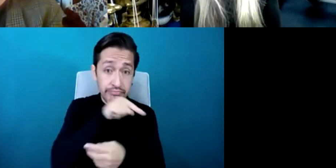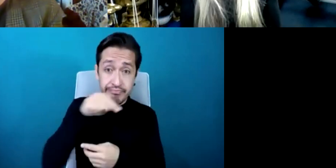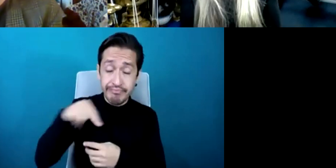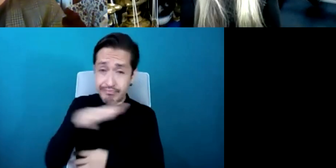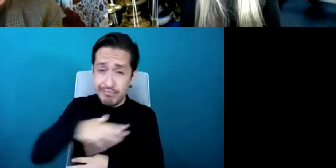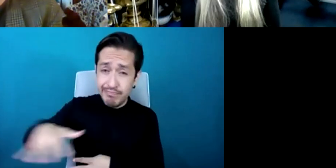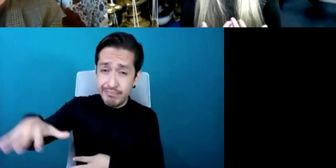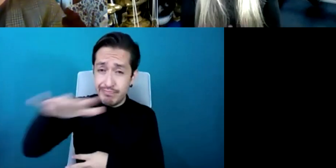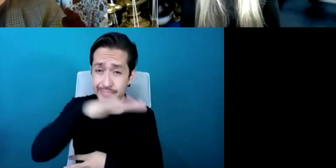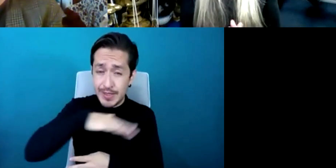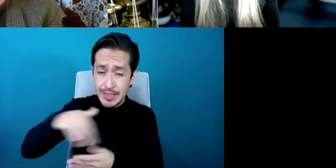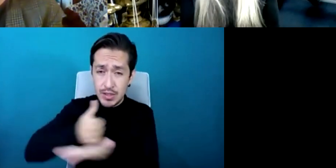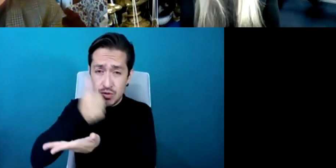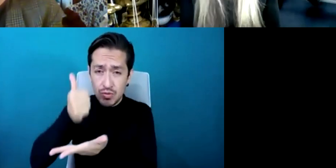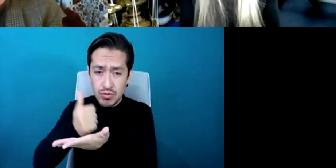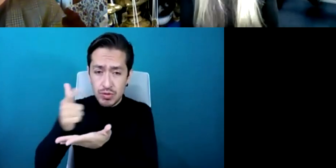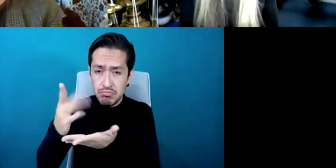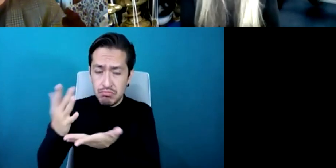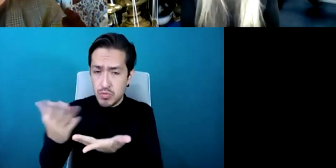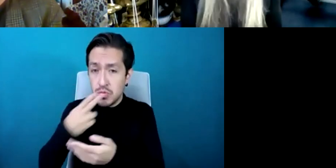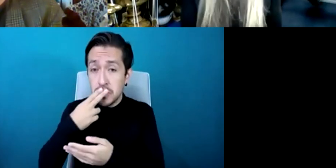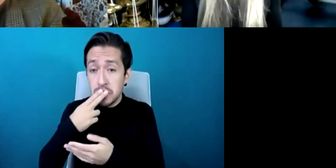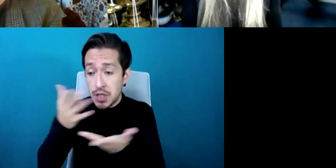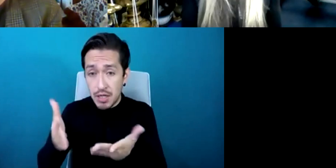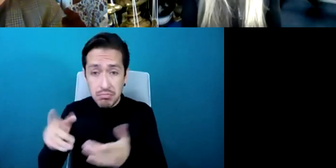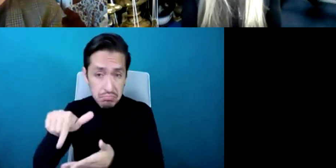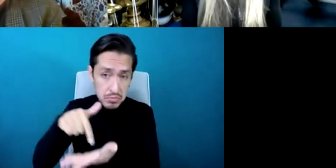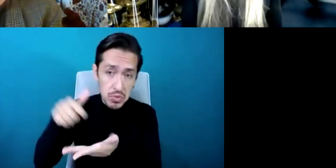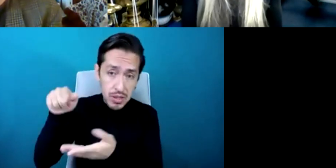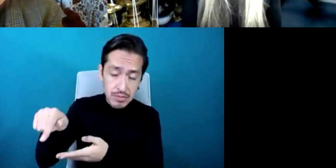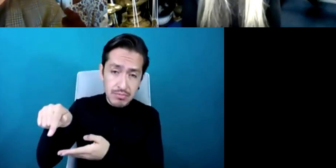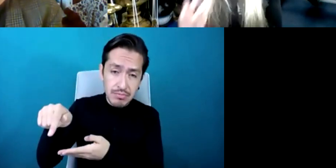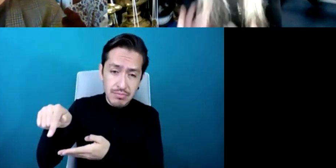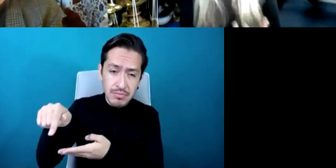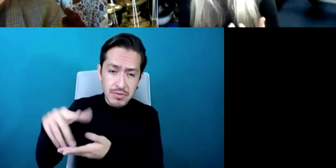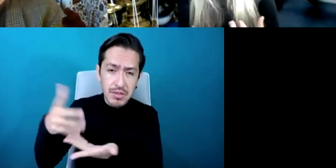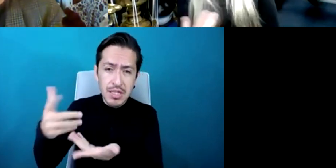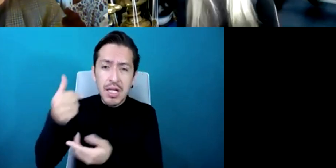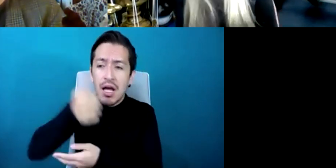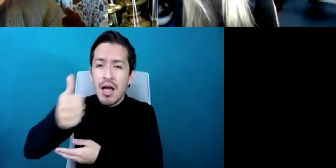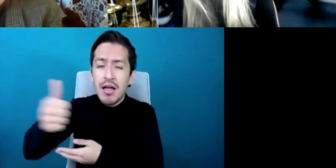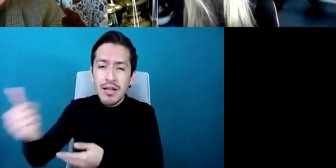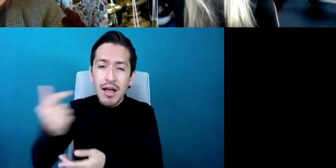school was that every child has a story to tell, now actually that's quite powerful when you think